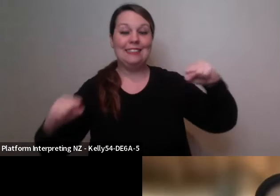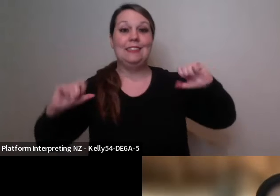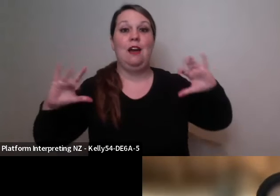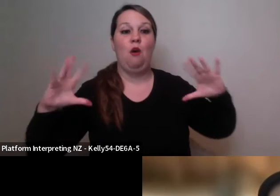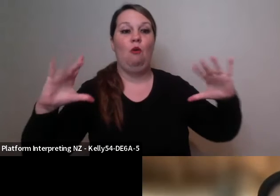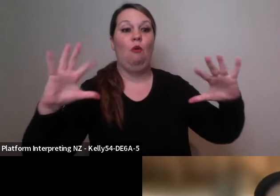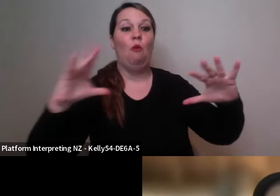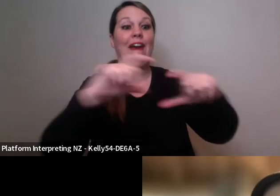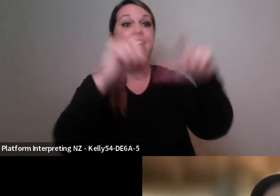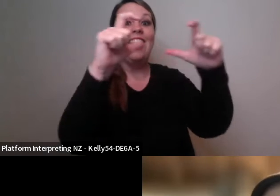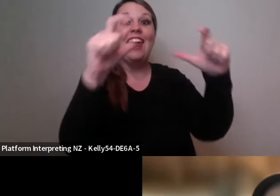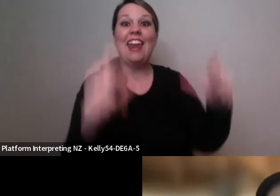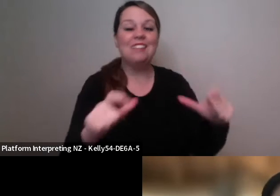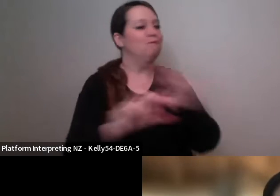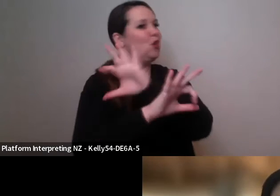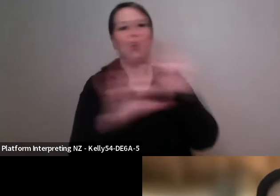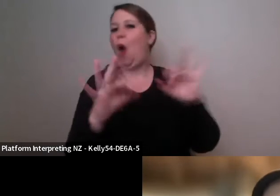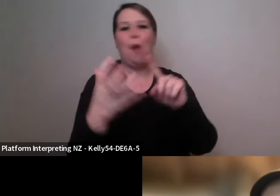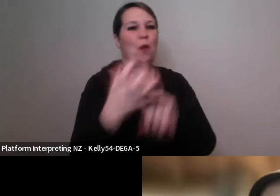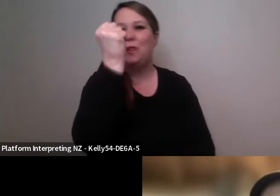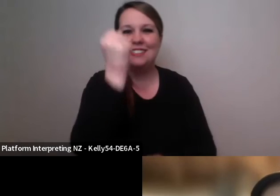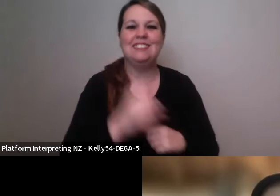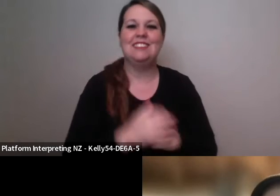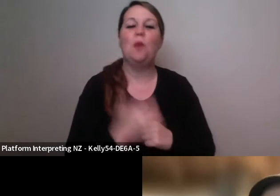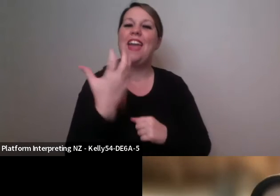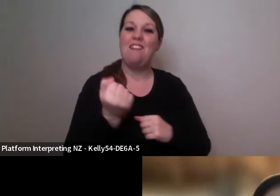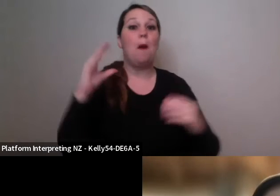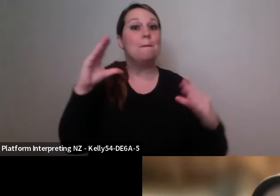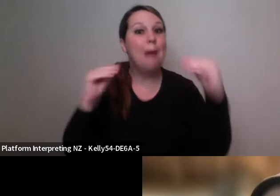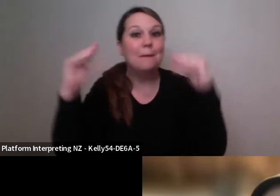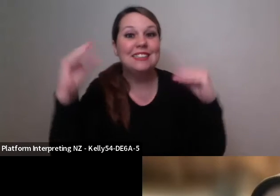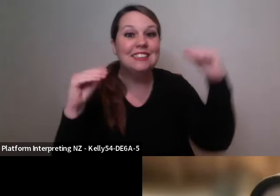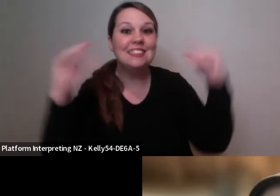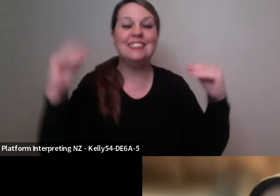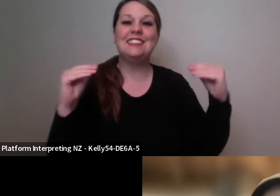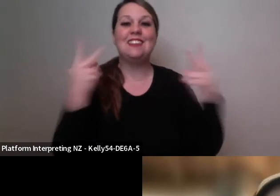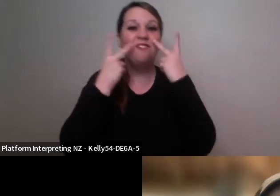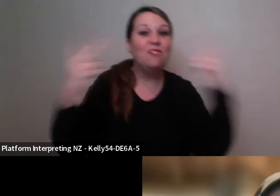working with visual projections, puppets and also including accessibility into the work which of